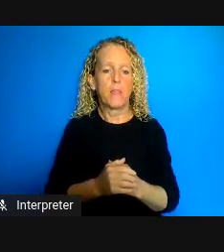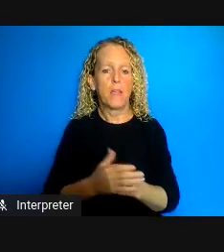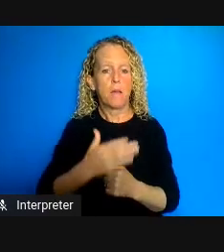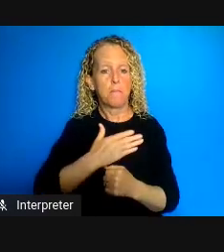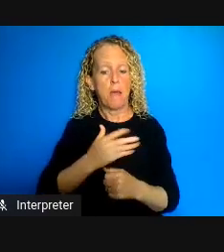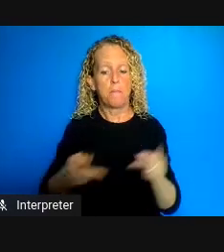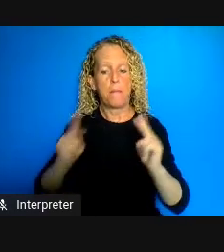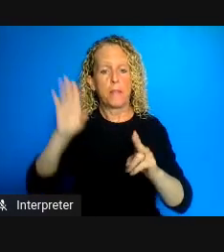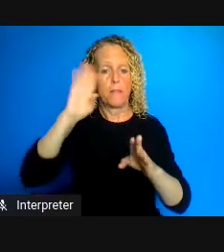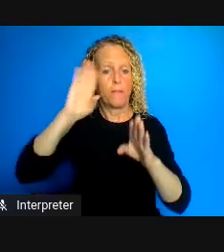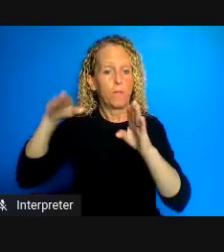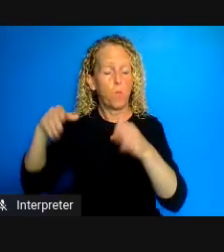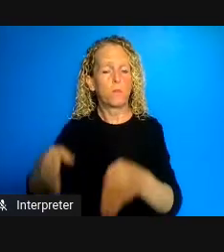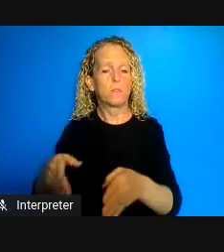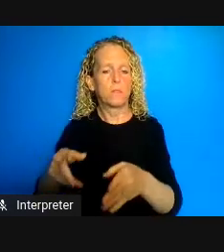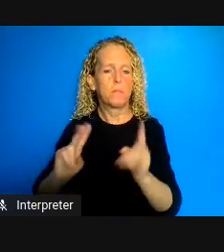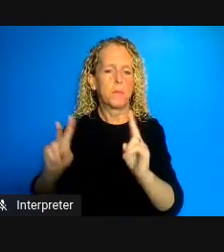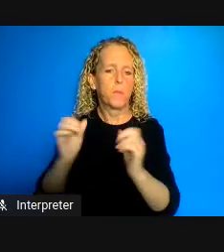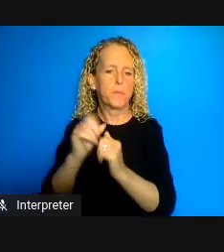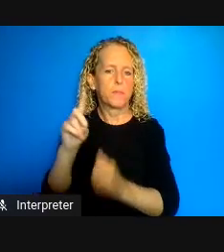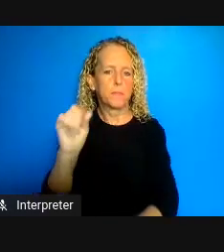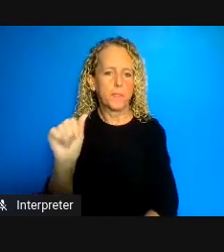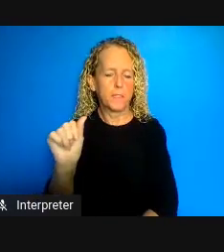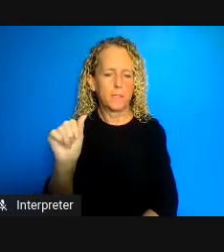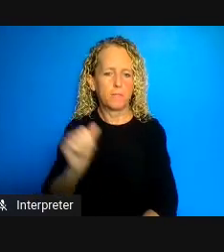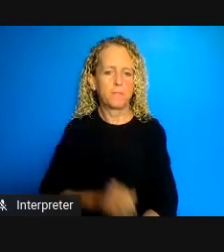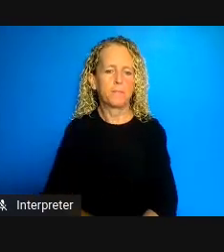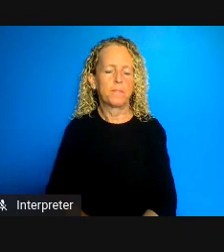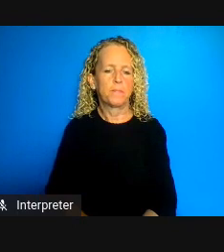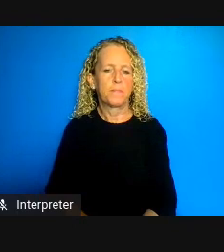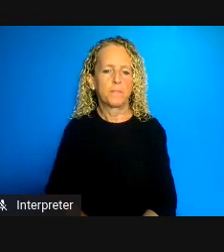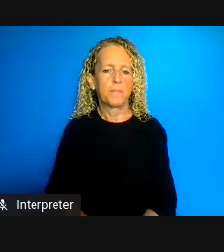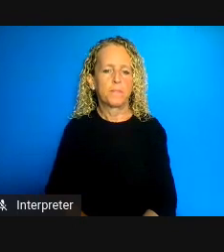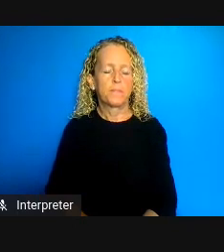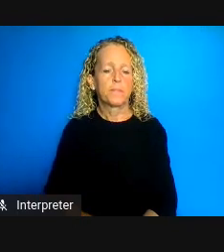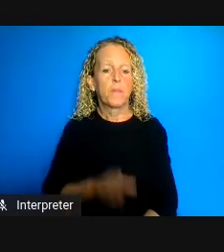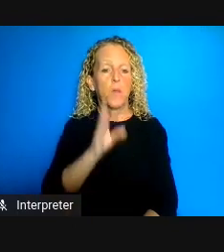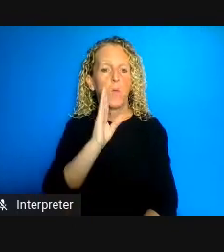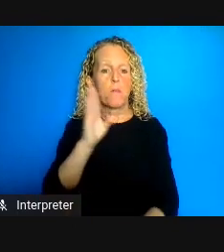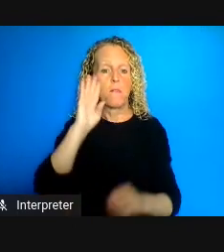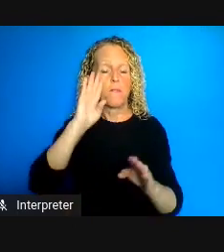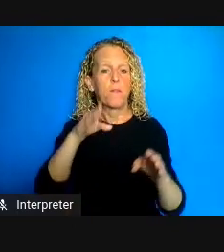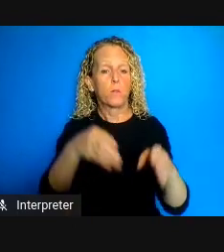with disabilities. What I'm going to focus on even more specifically is the